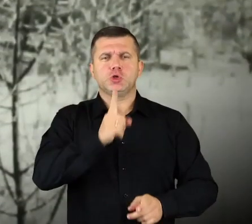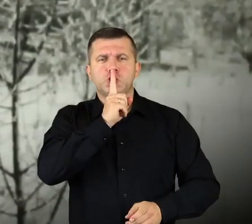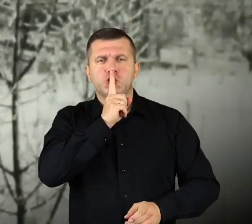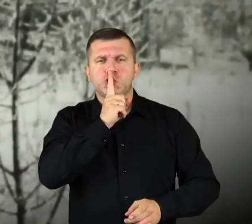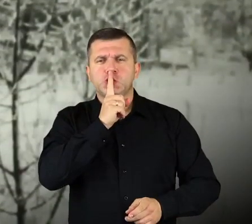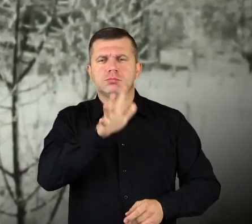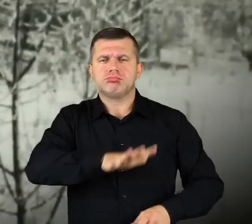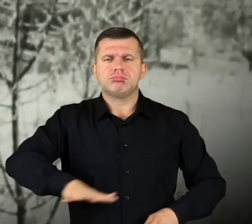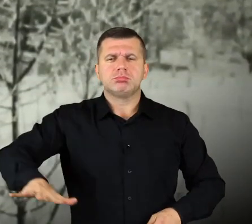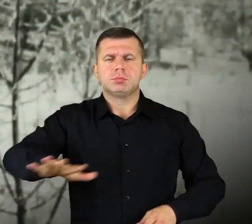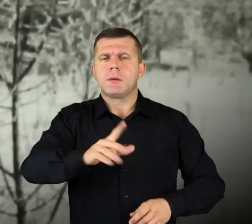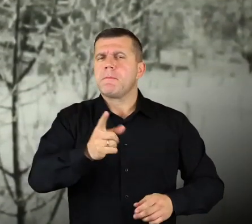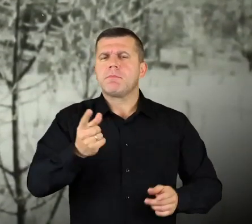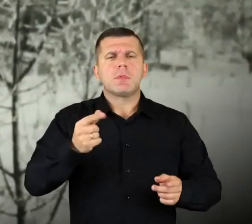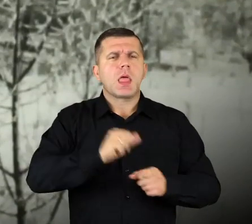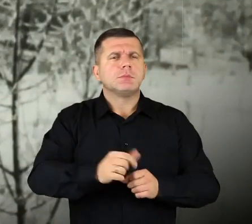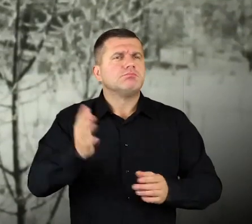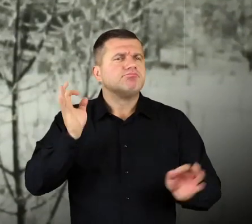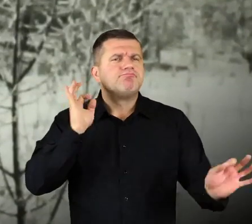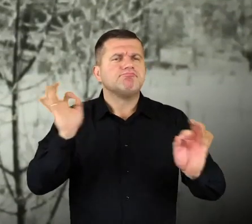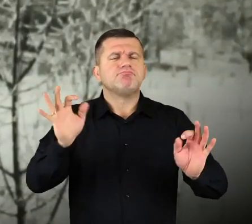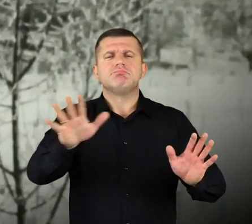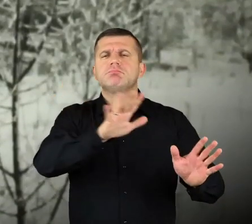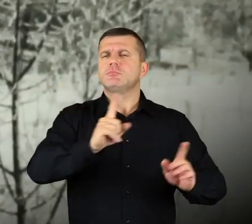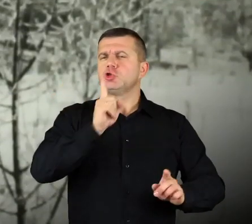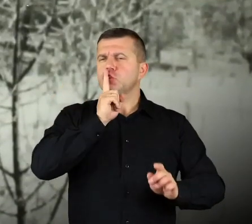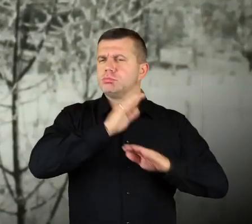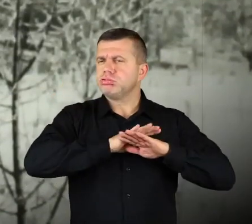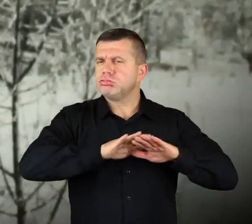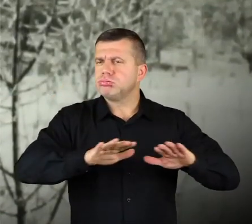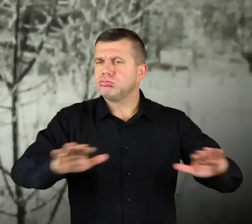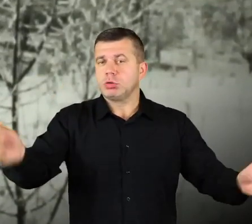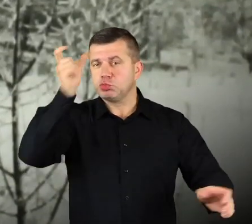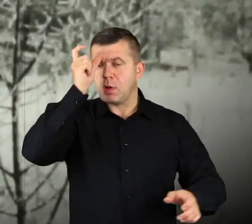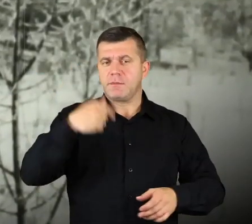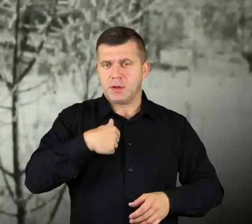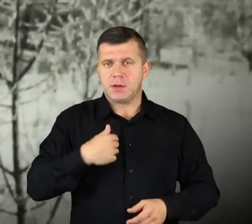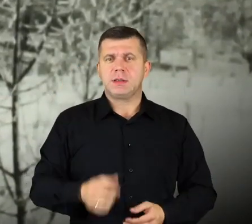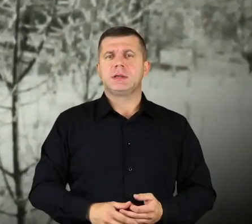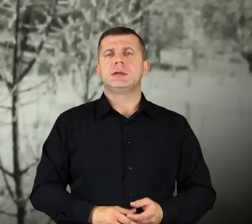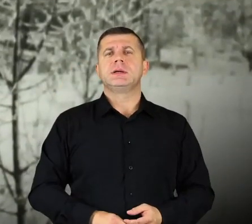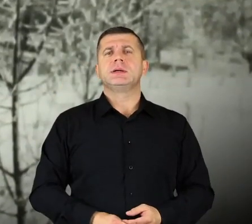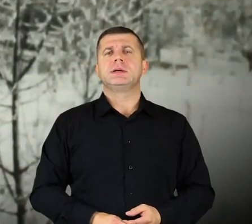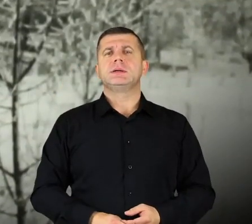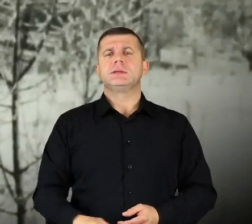There’s this peculiar silence in Czerwińsk, it calms you down. It’s like you can